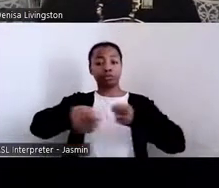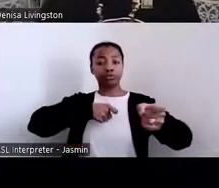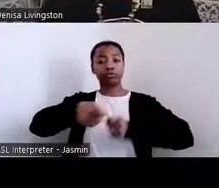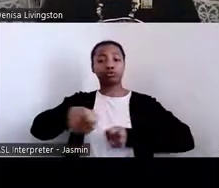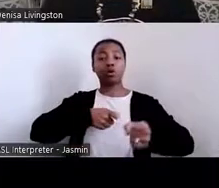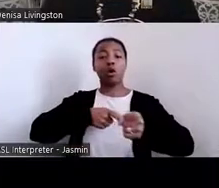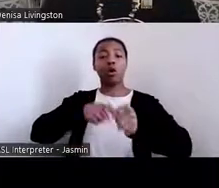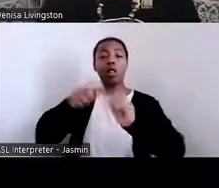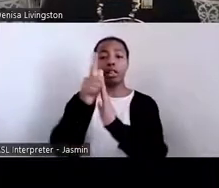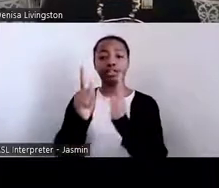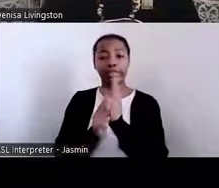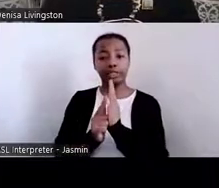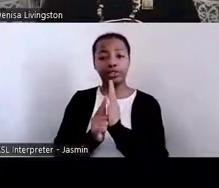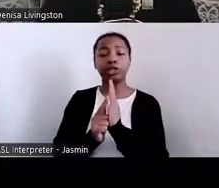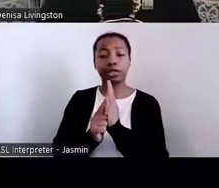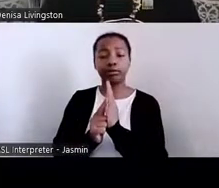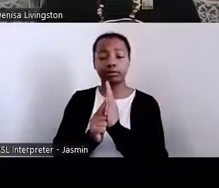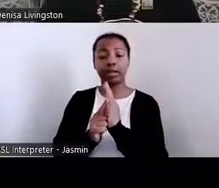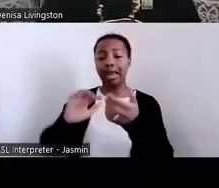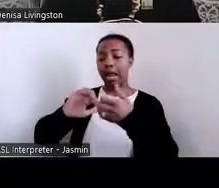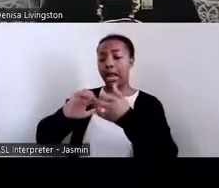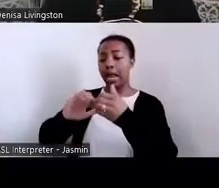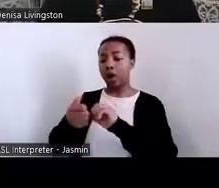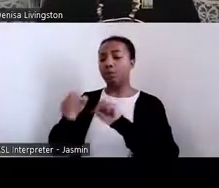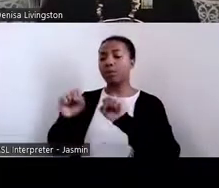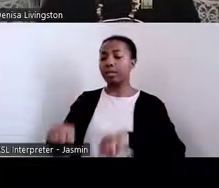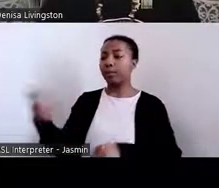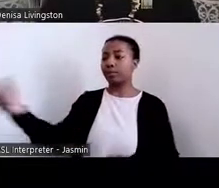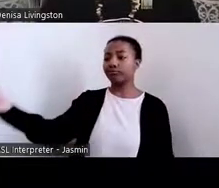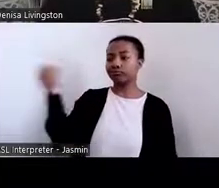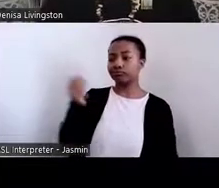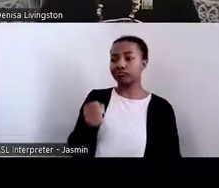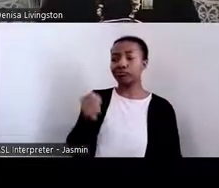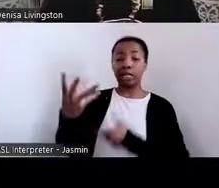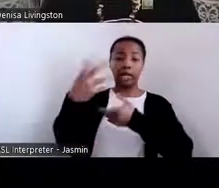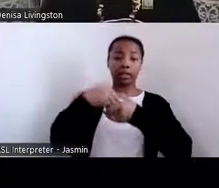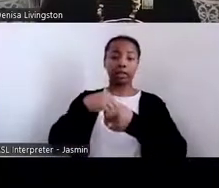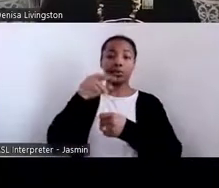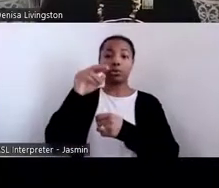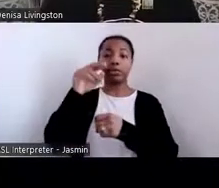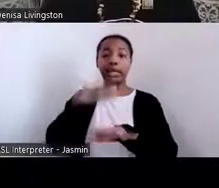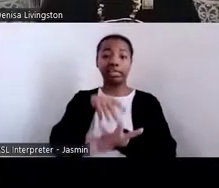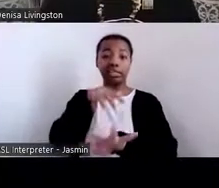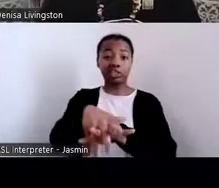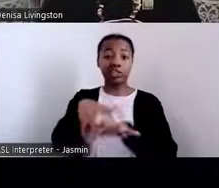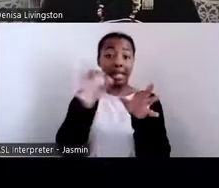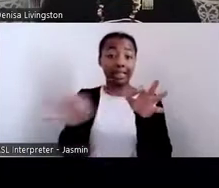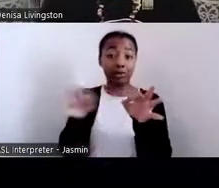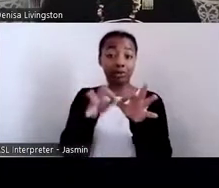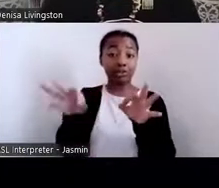part of including indigenous languages in our foodways but also in the policy work.